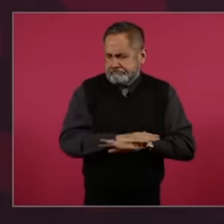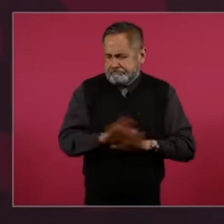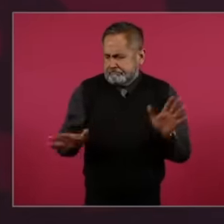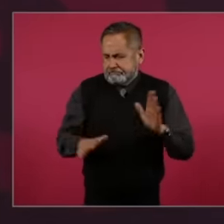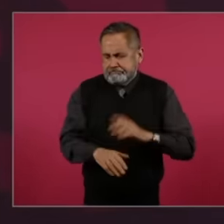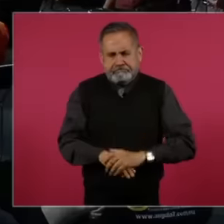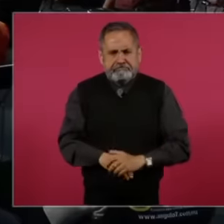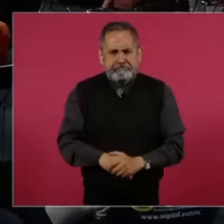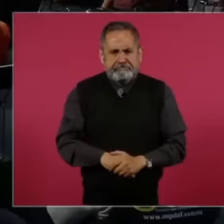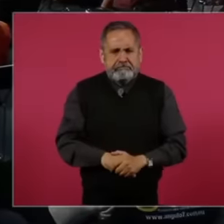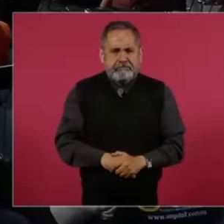so we are